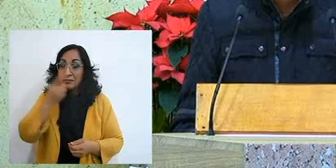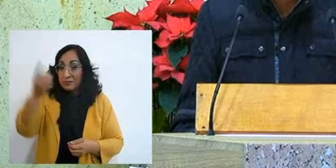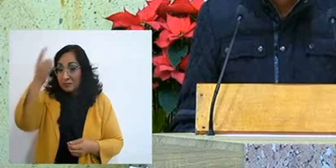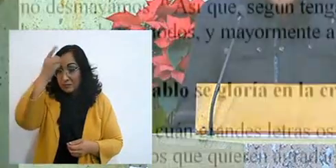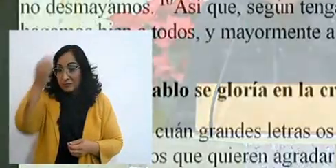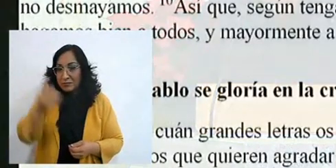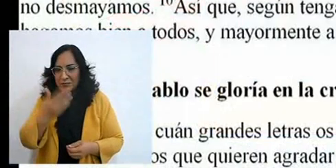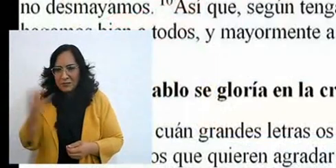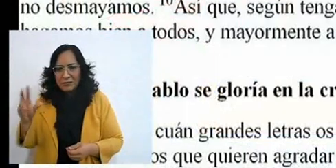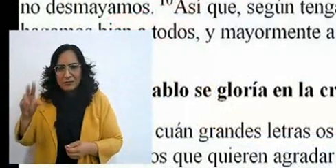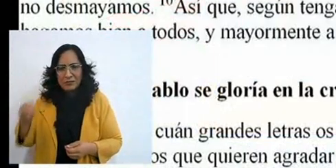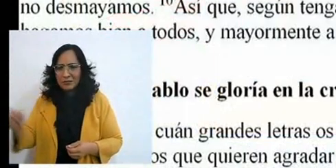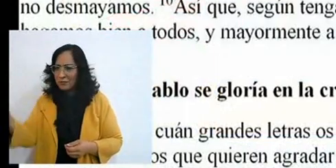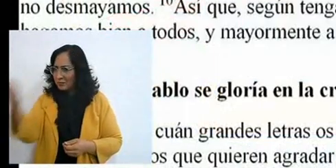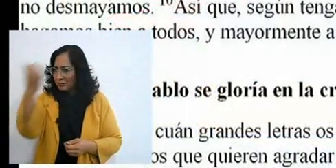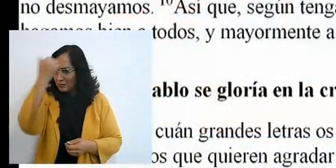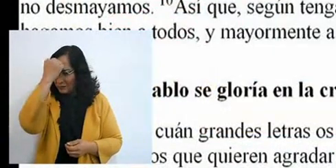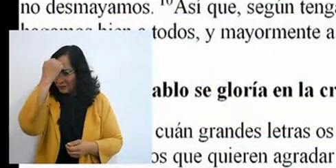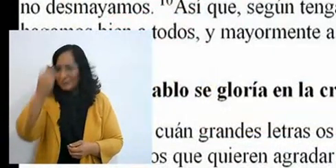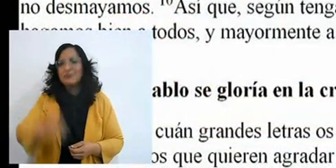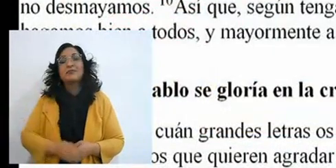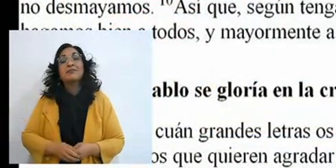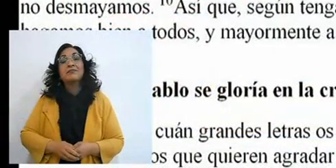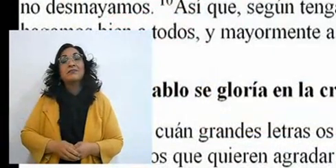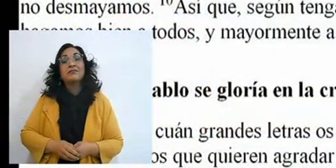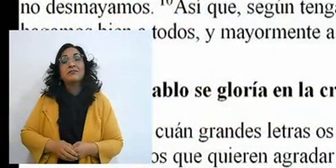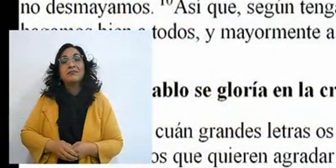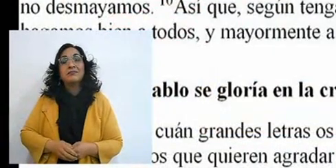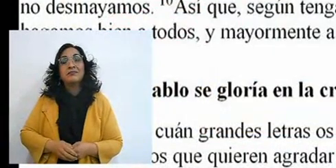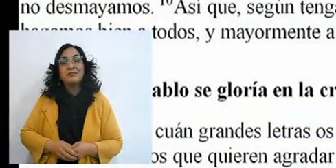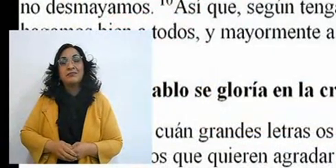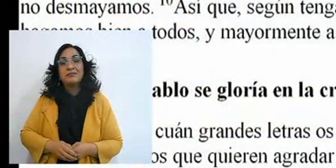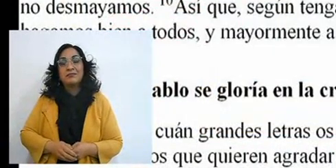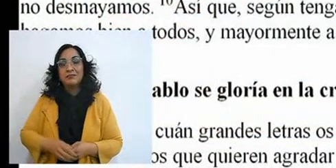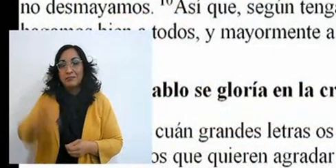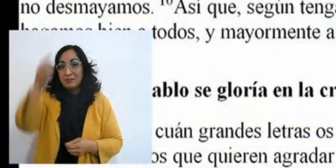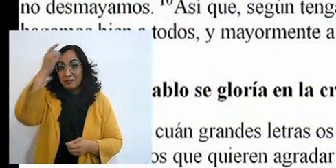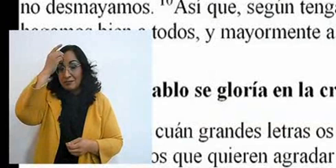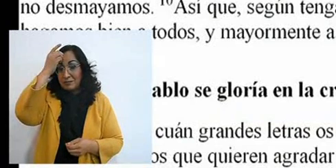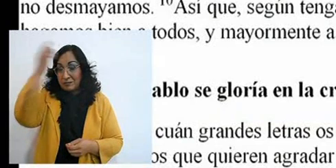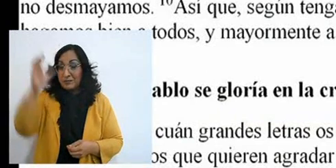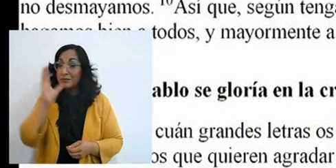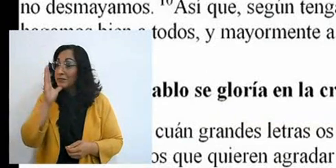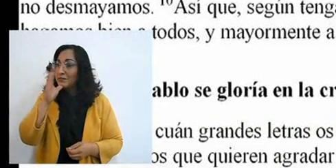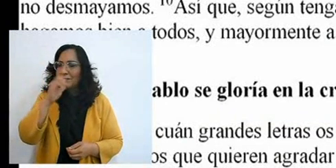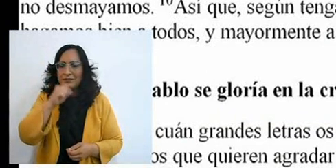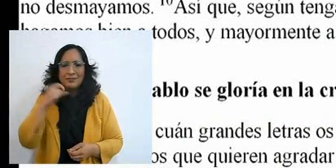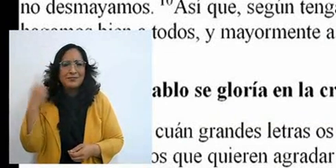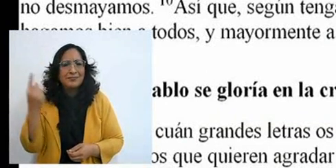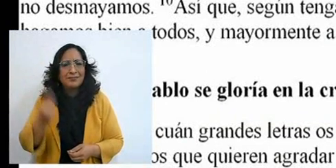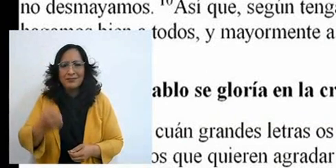"Do not be deceived; God cannot be mocked: